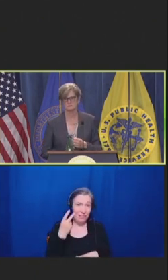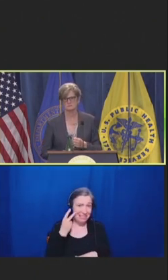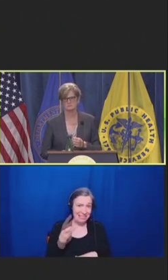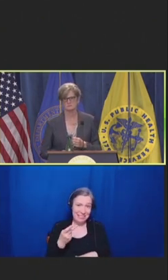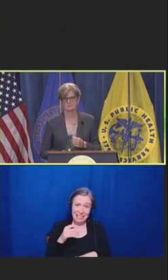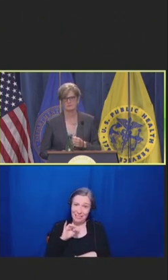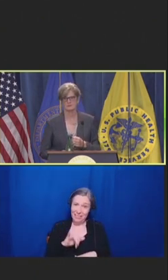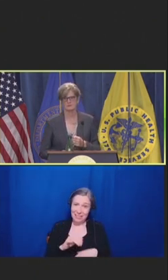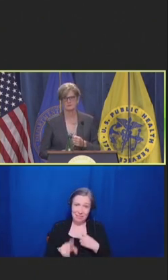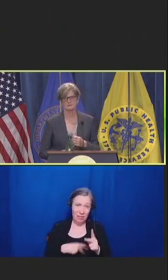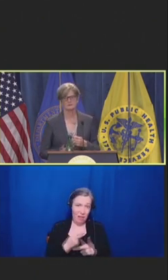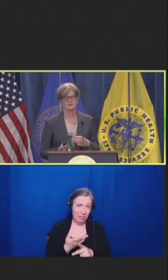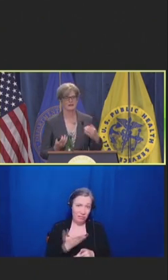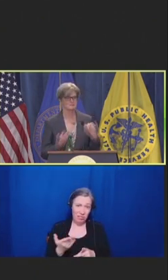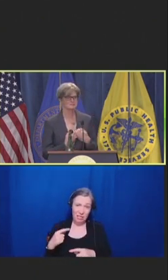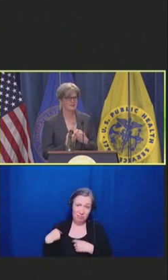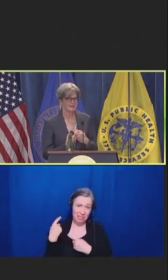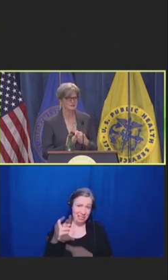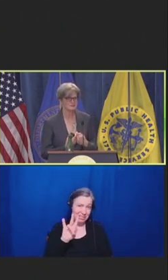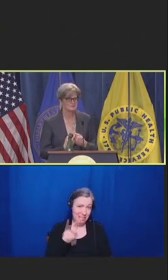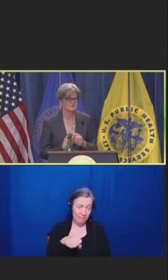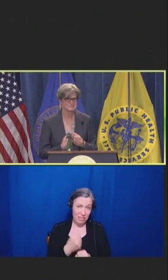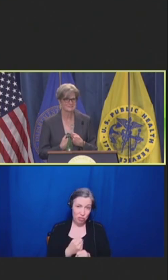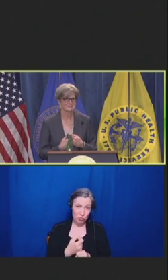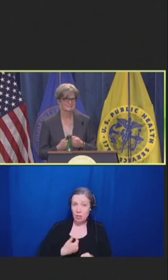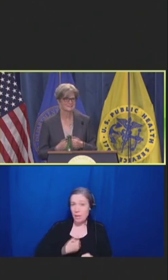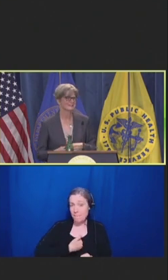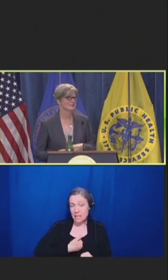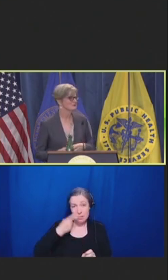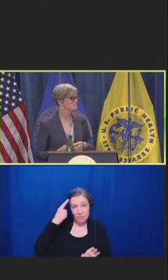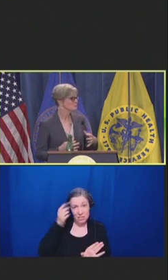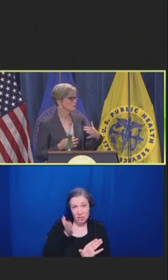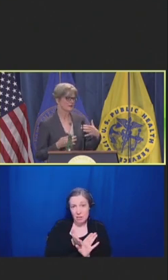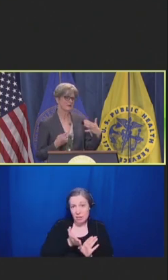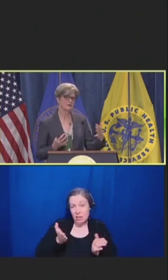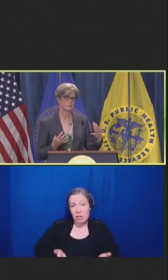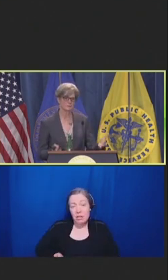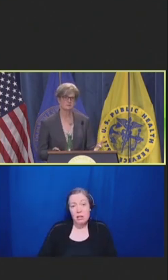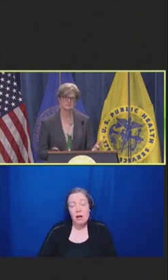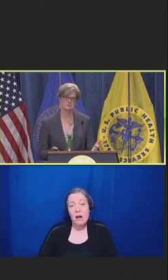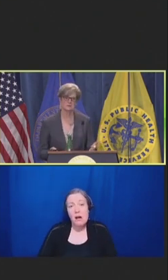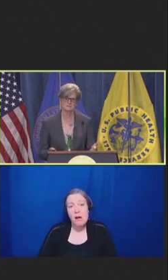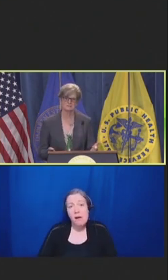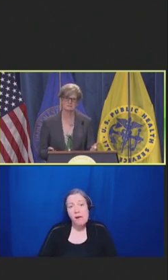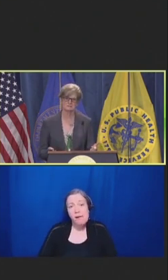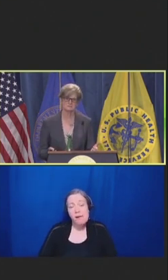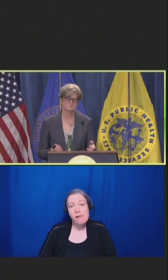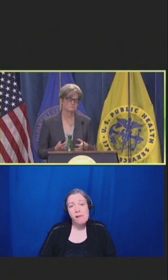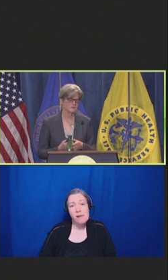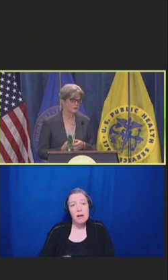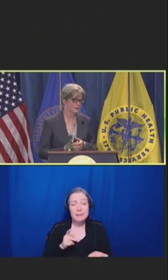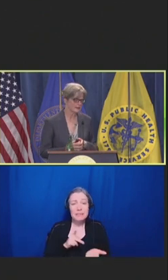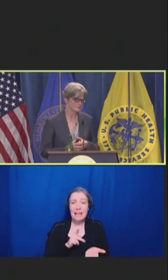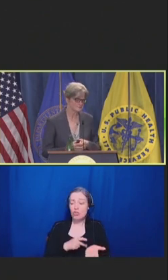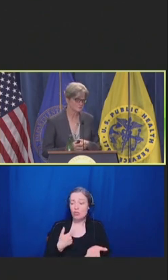I mean, as a psychiatrist, when I -- when I would see patients, I would ask -- you know,